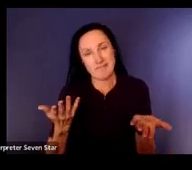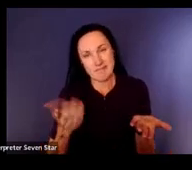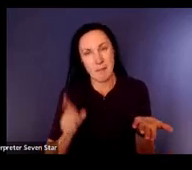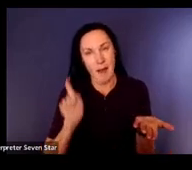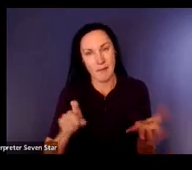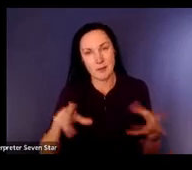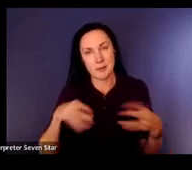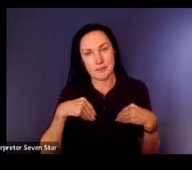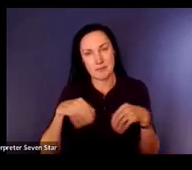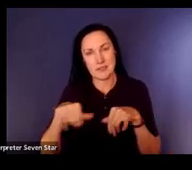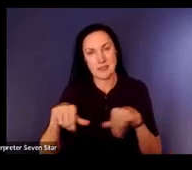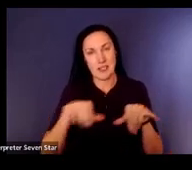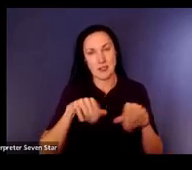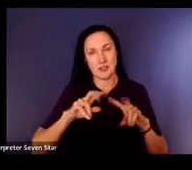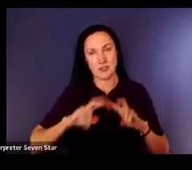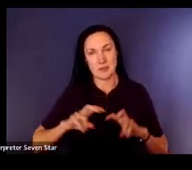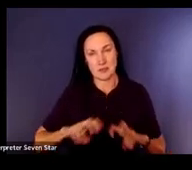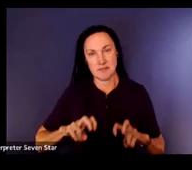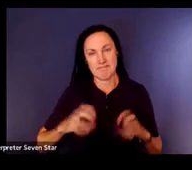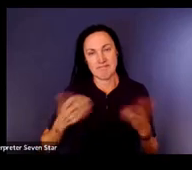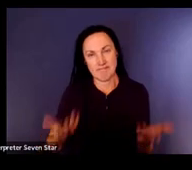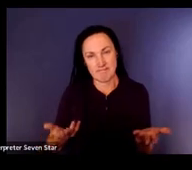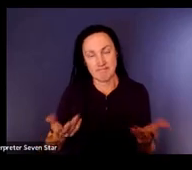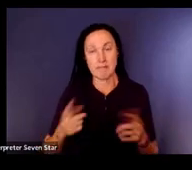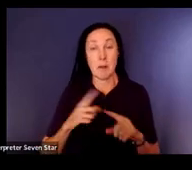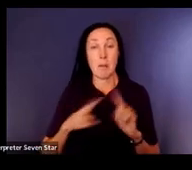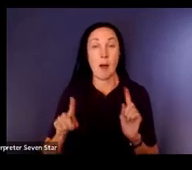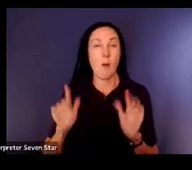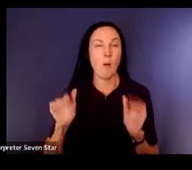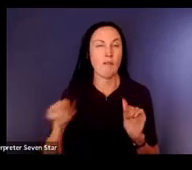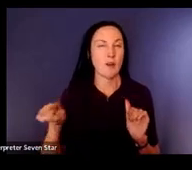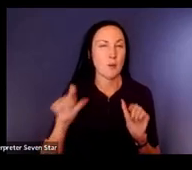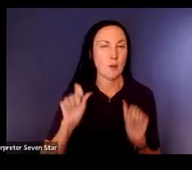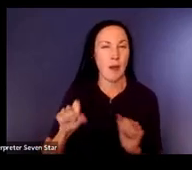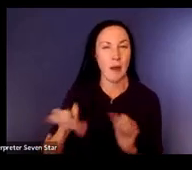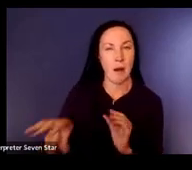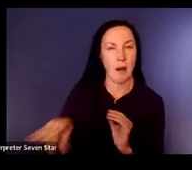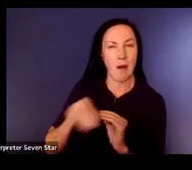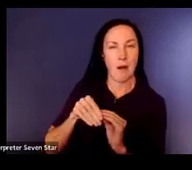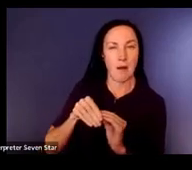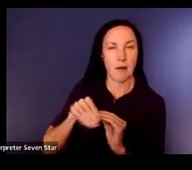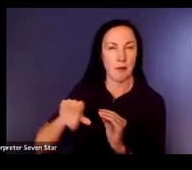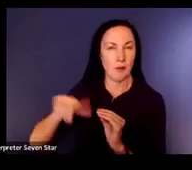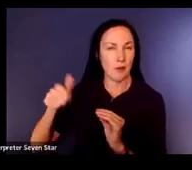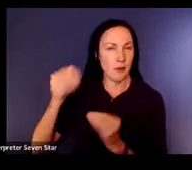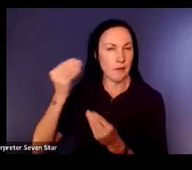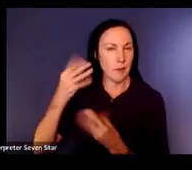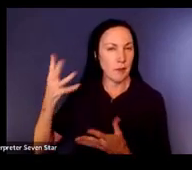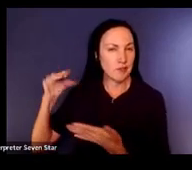a student, but hopefully you can include some additional information that is focused